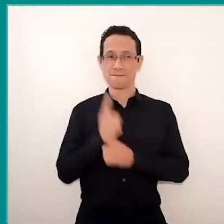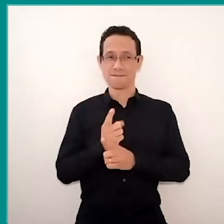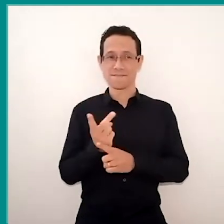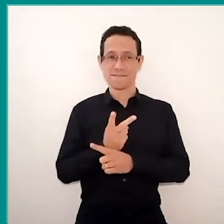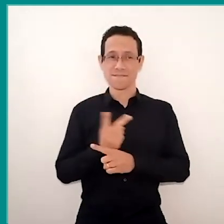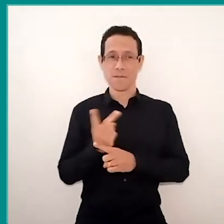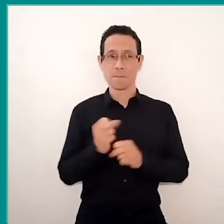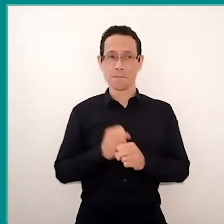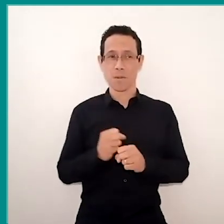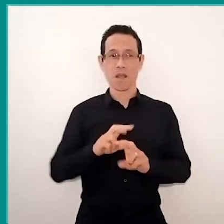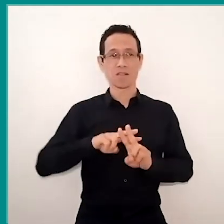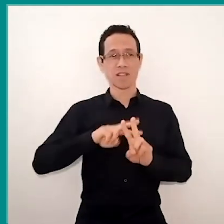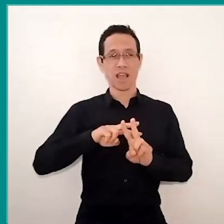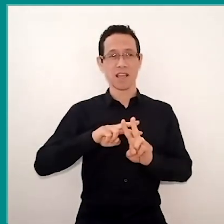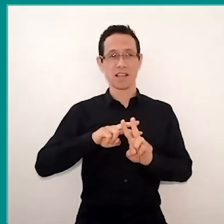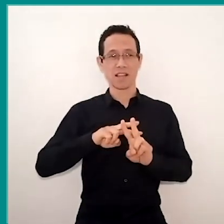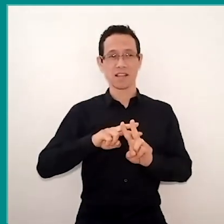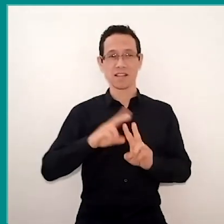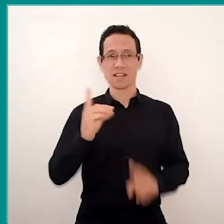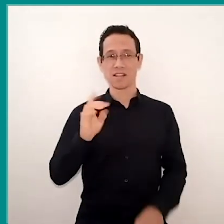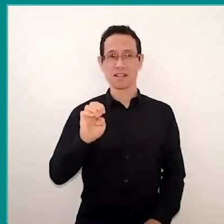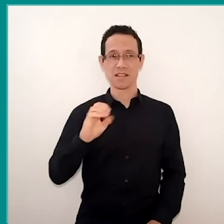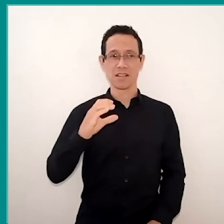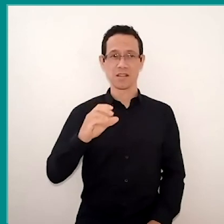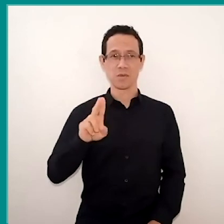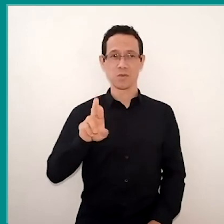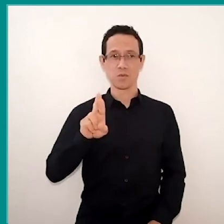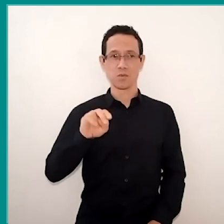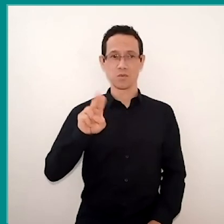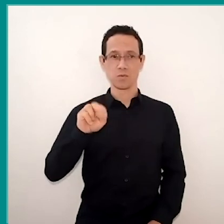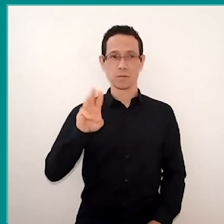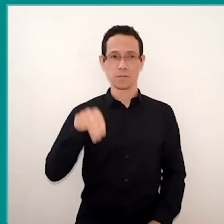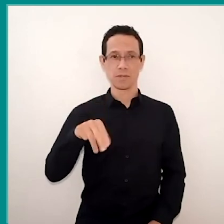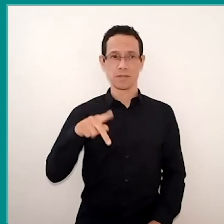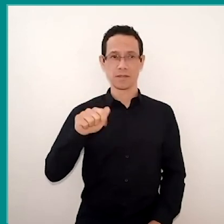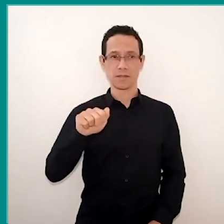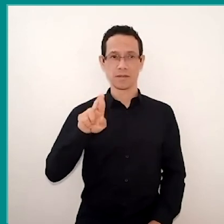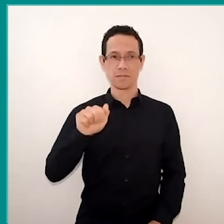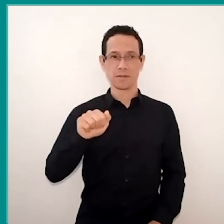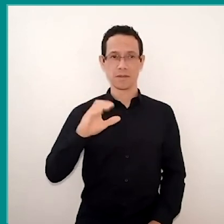#decurumimparacurumim, all together, because many things happened with this hashtag.